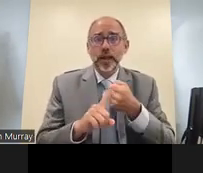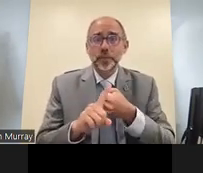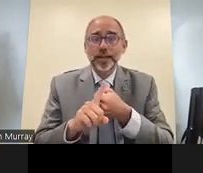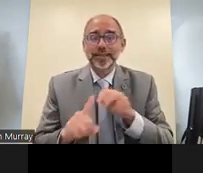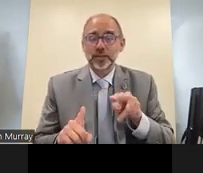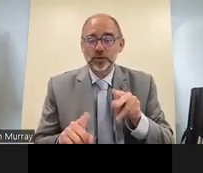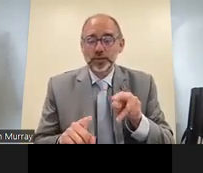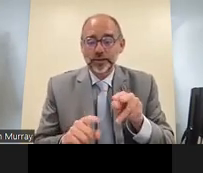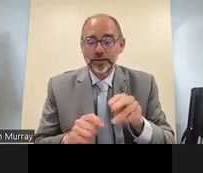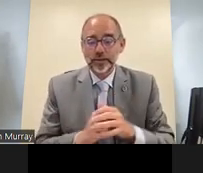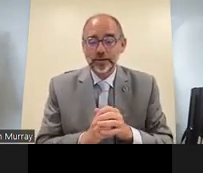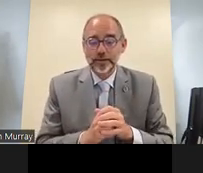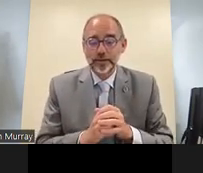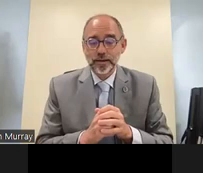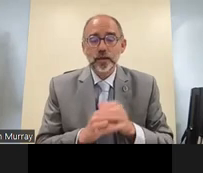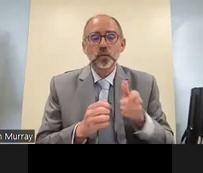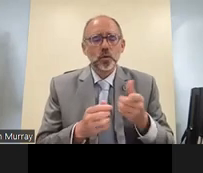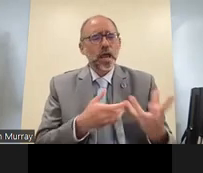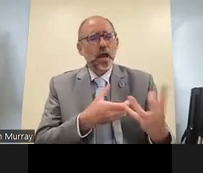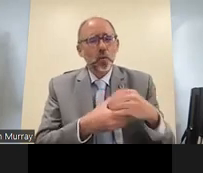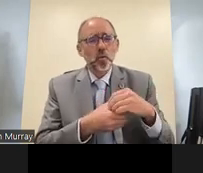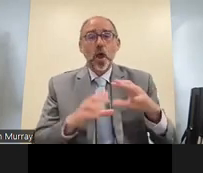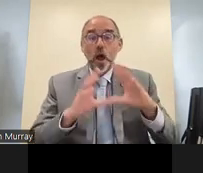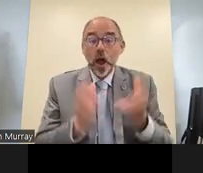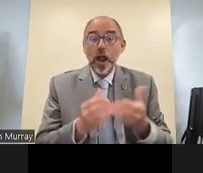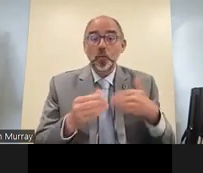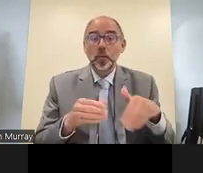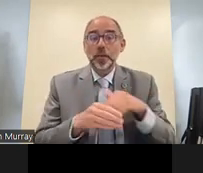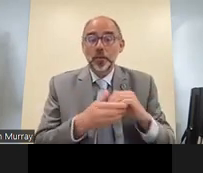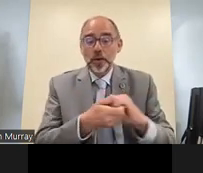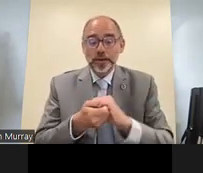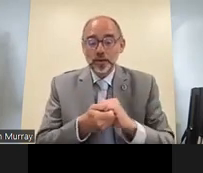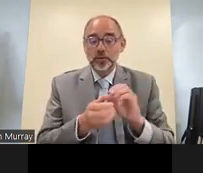more interactive in terms of developing our digital strategies to ensure people are included